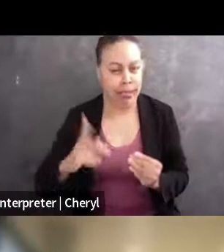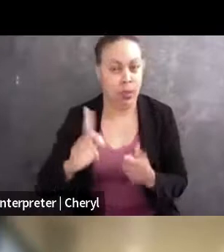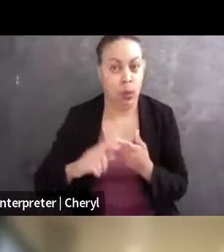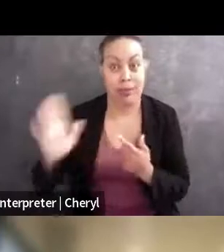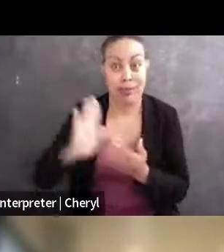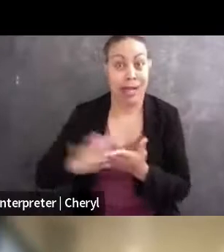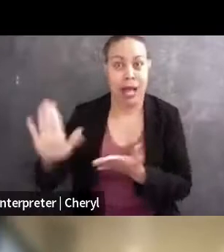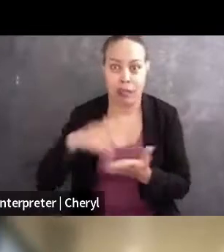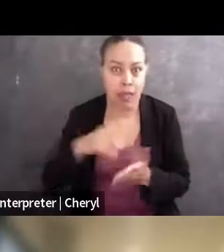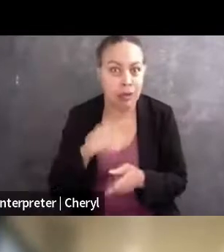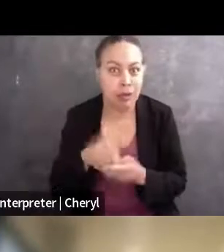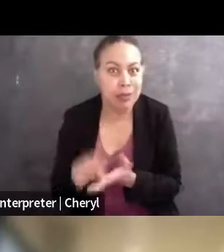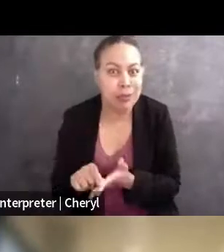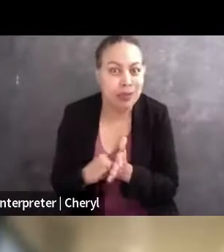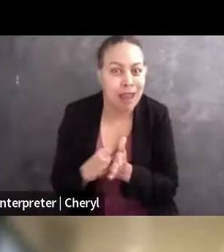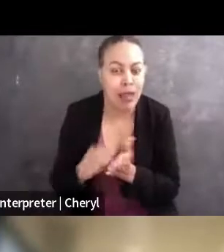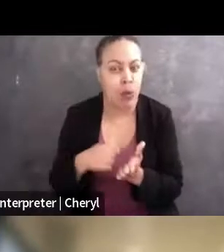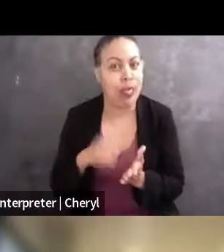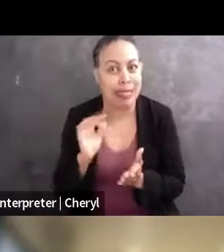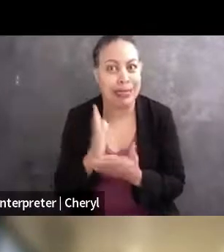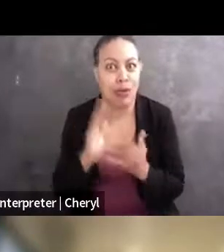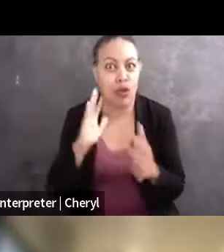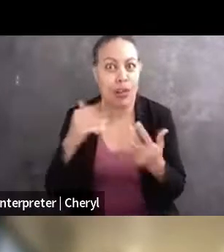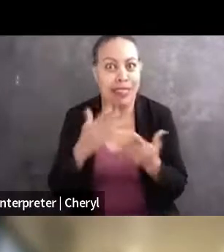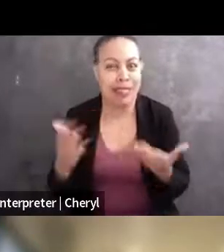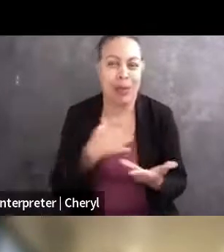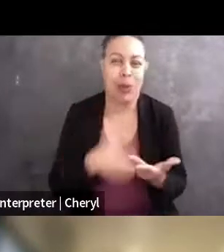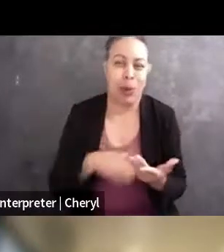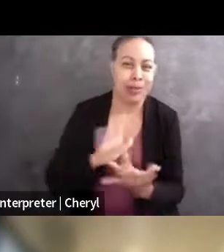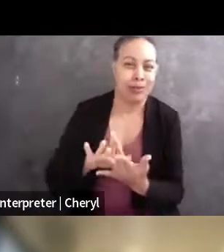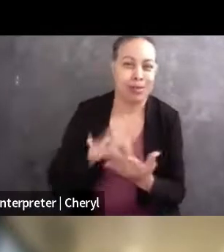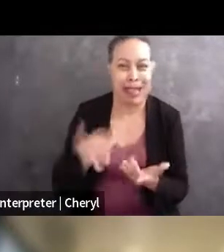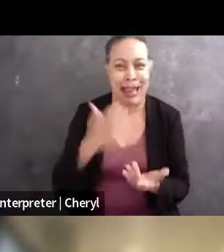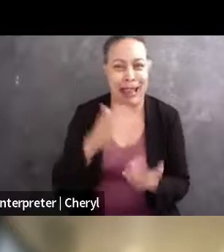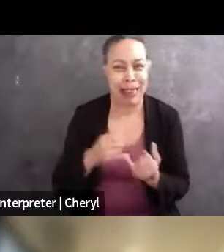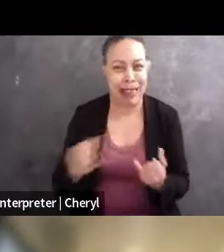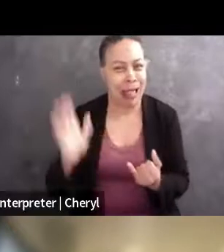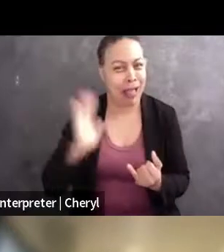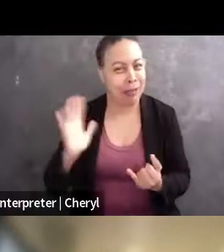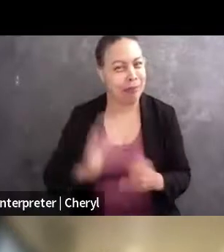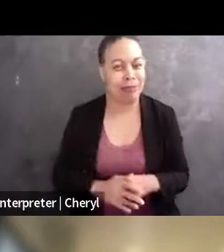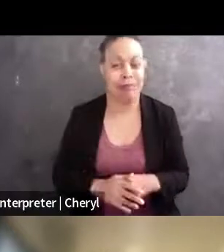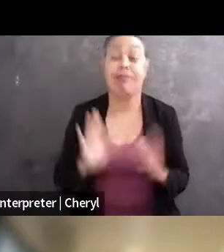so I really wish I could have called that hotline. But yeah, so as Kendra said, I am an associate in the media